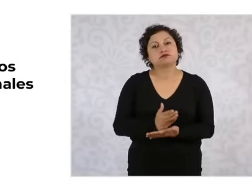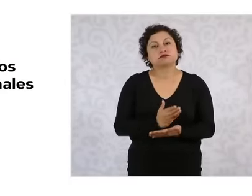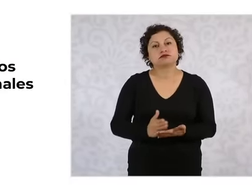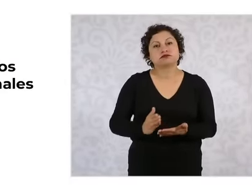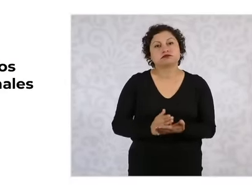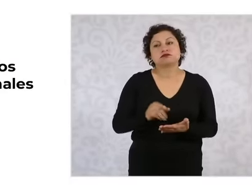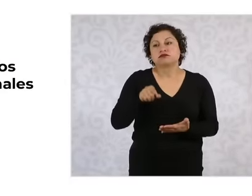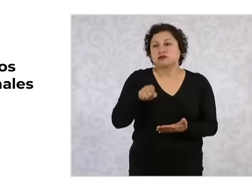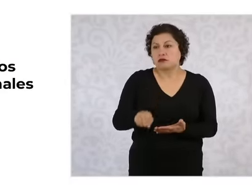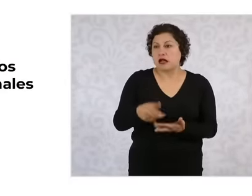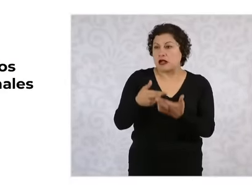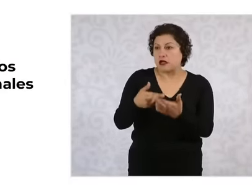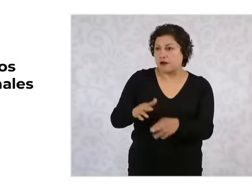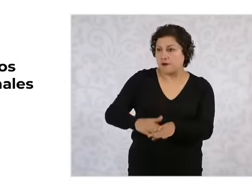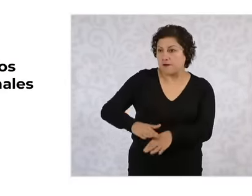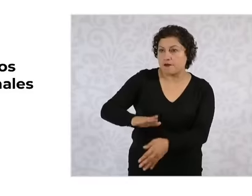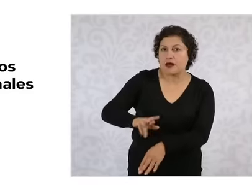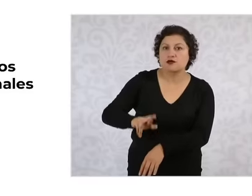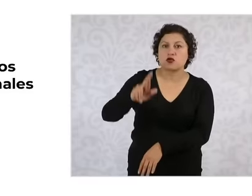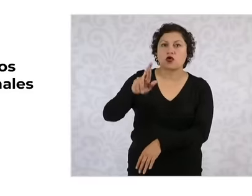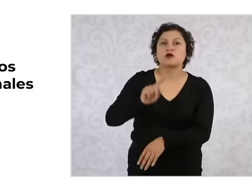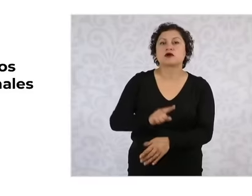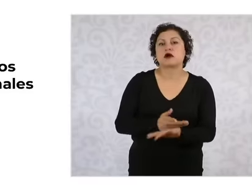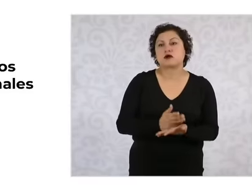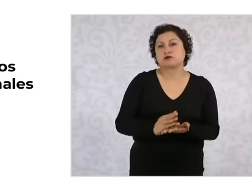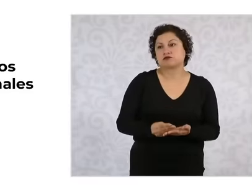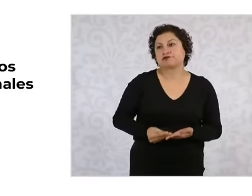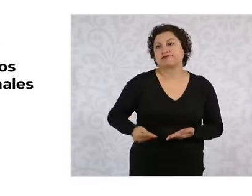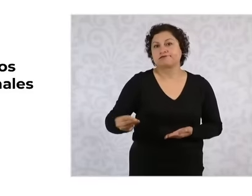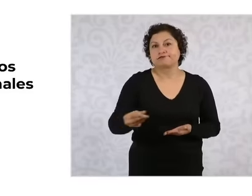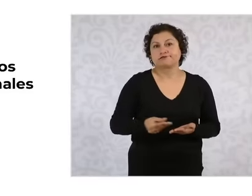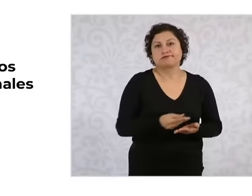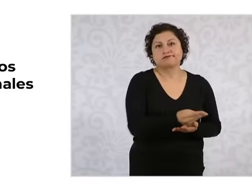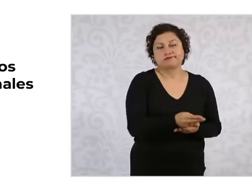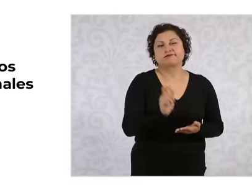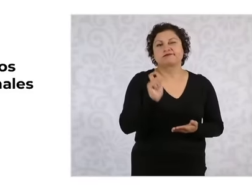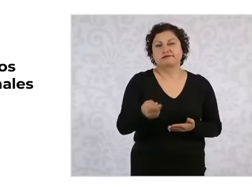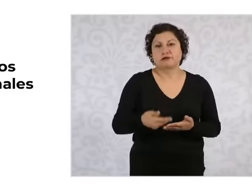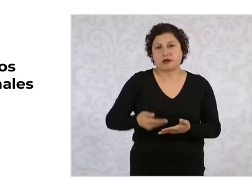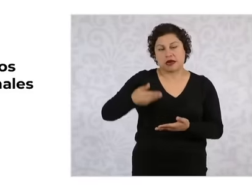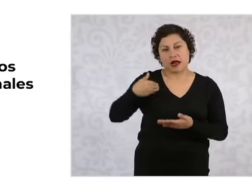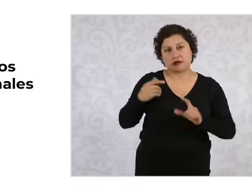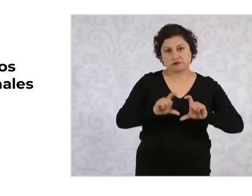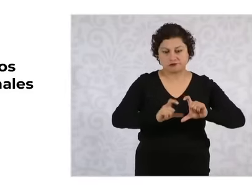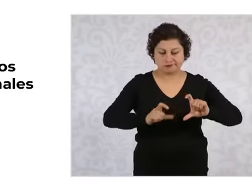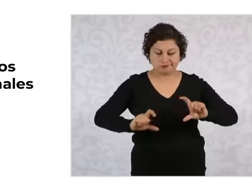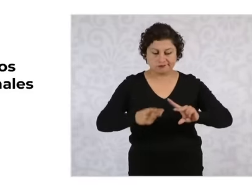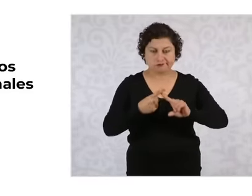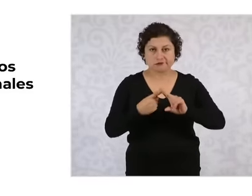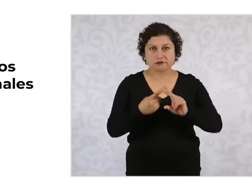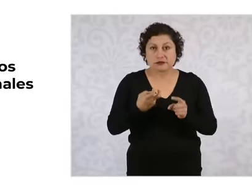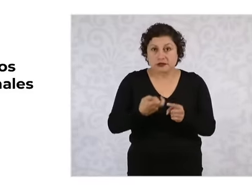their votes, that is, the quotient is made and what is left over is then distributed among